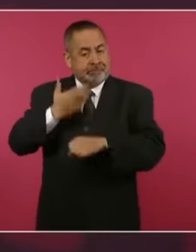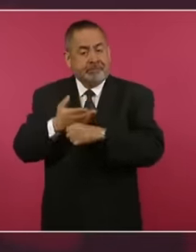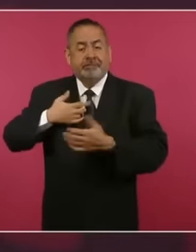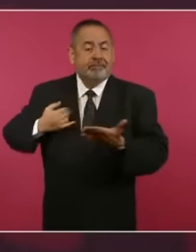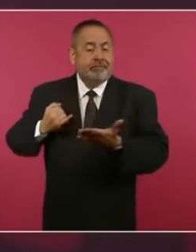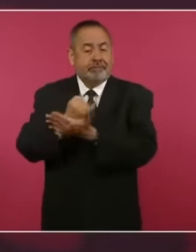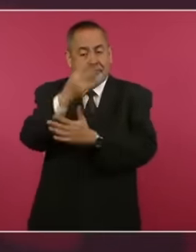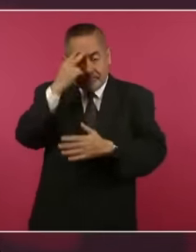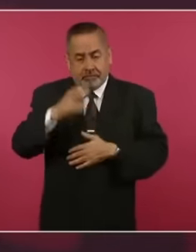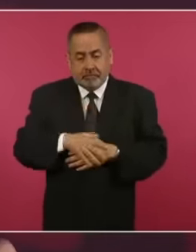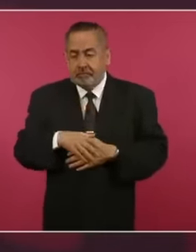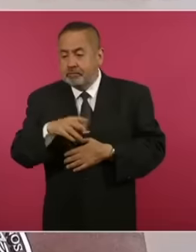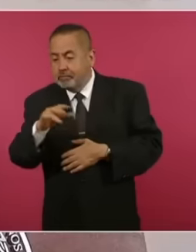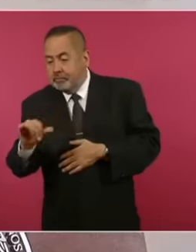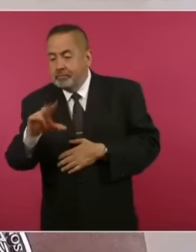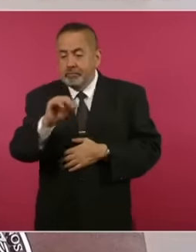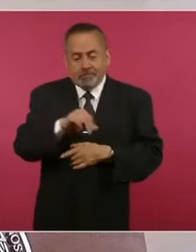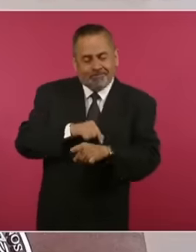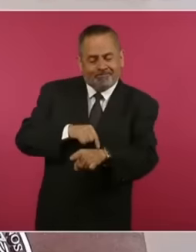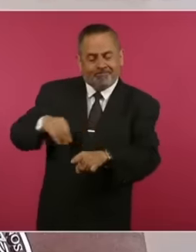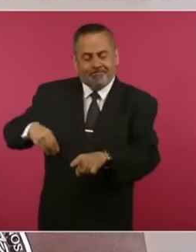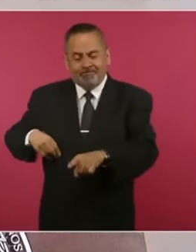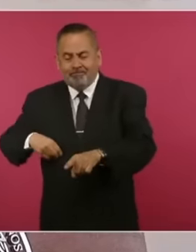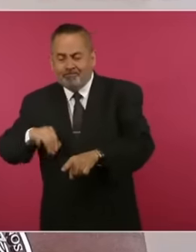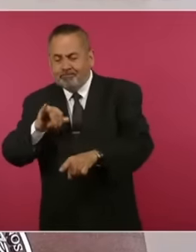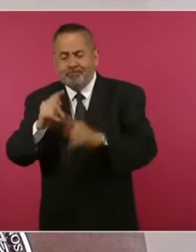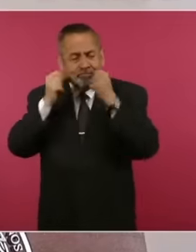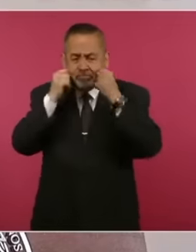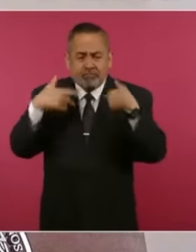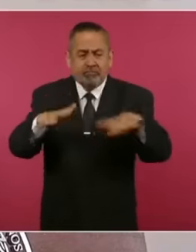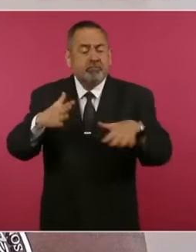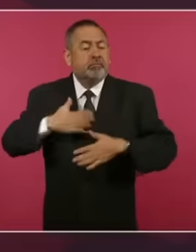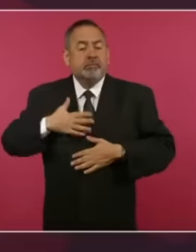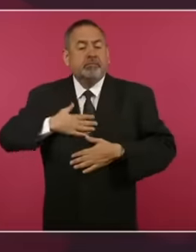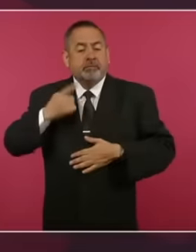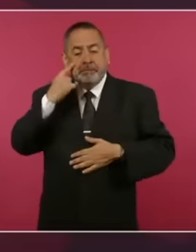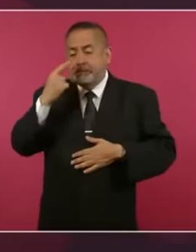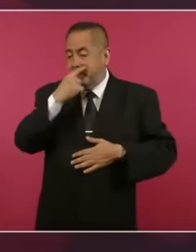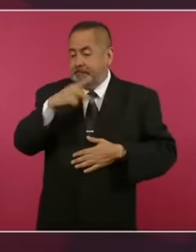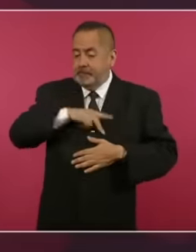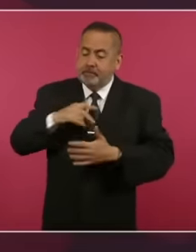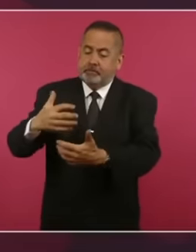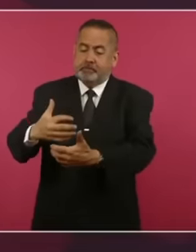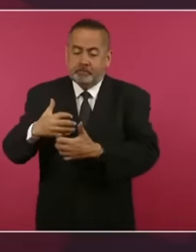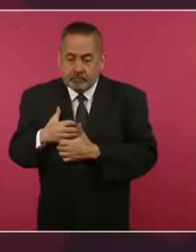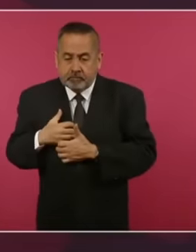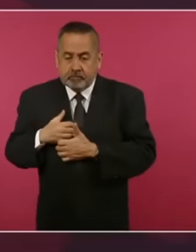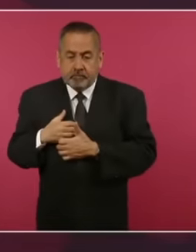there is a presumption, if there is a political persecution and it is up to Ecuador to grant the safe conduct